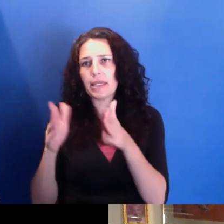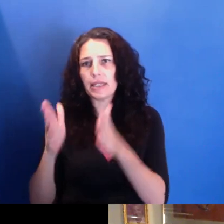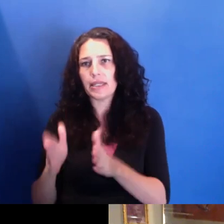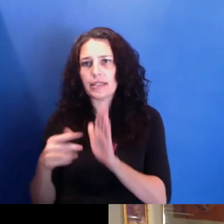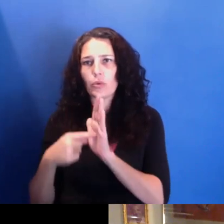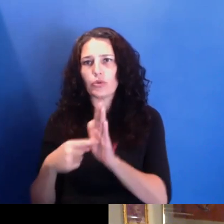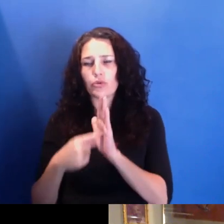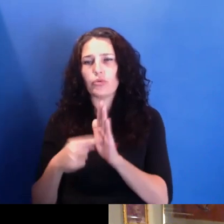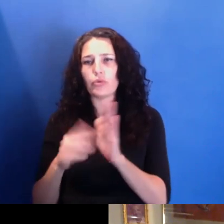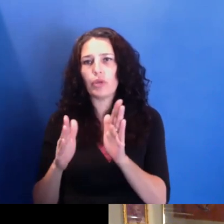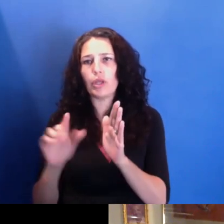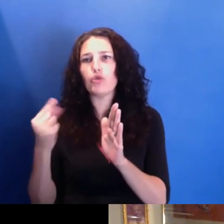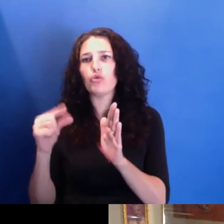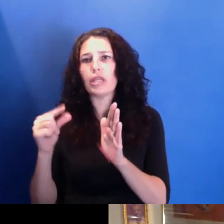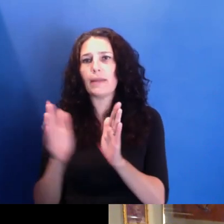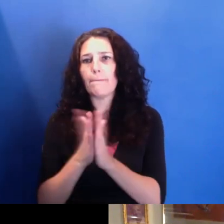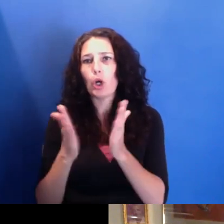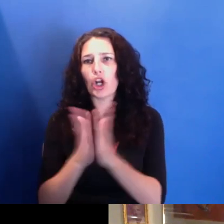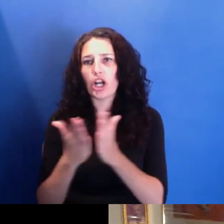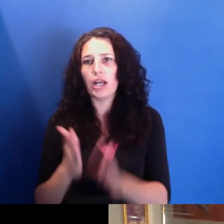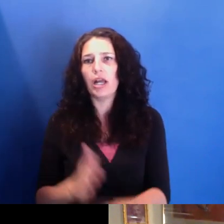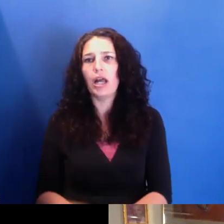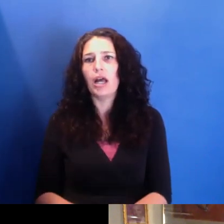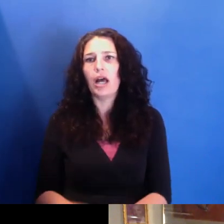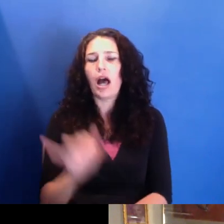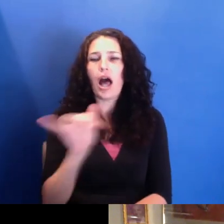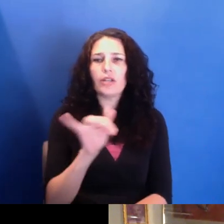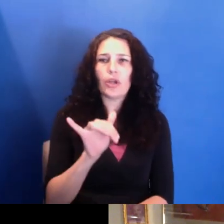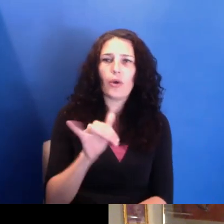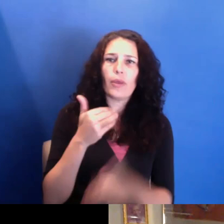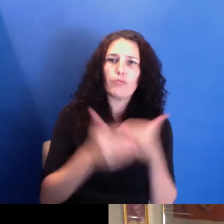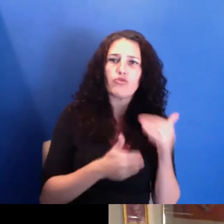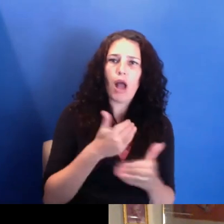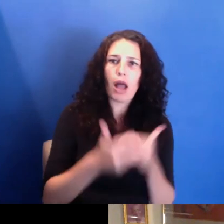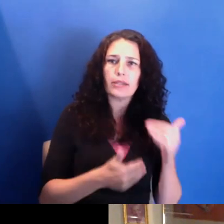And I'm very excited about just the process I get to film that's going to be produced by the New Negress